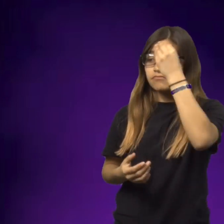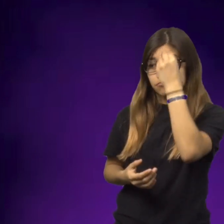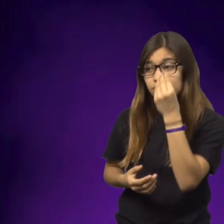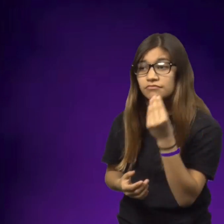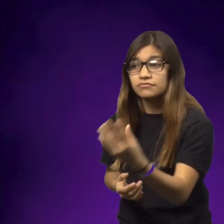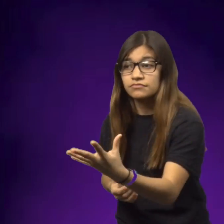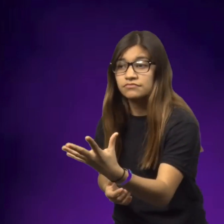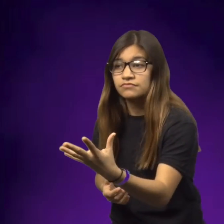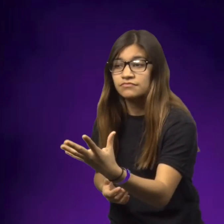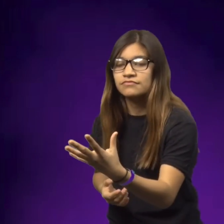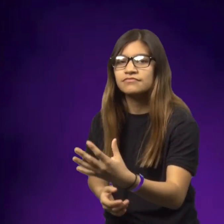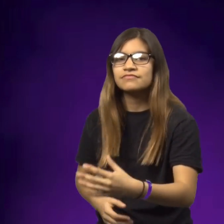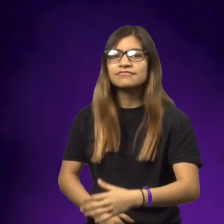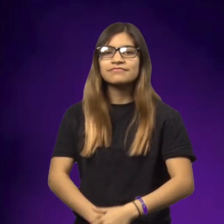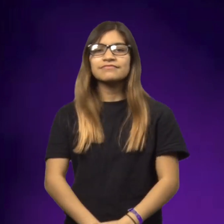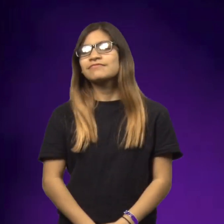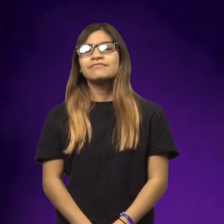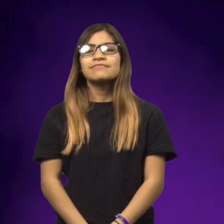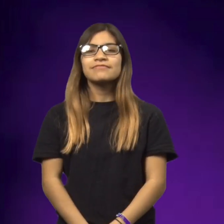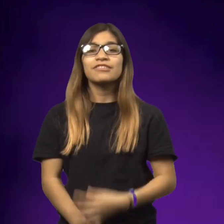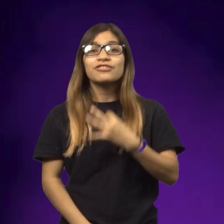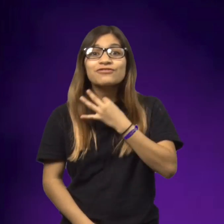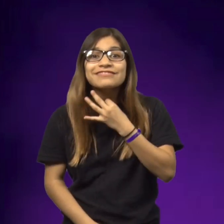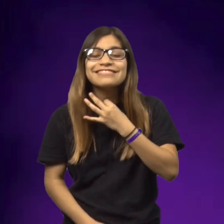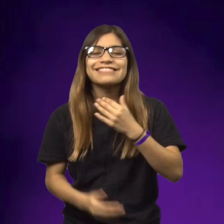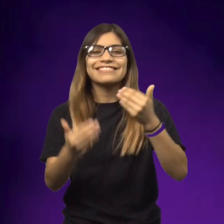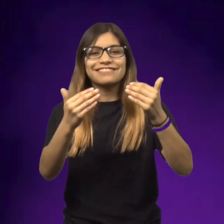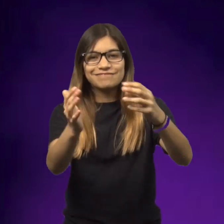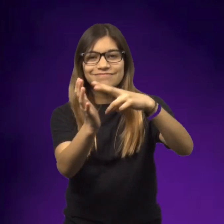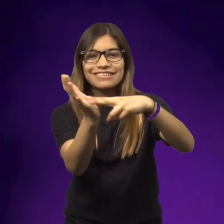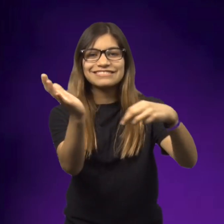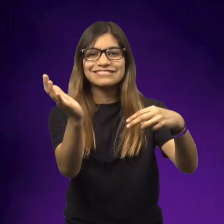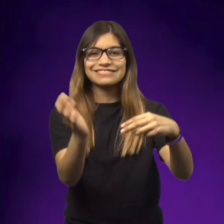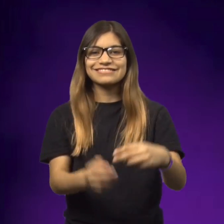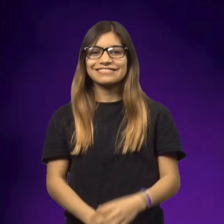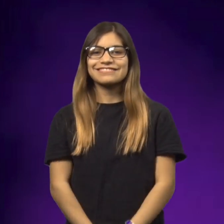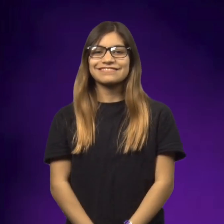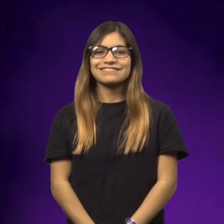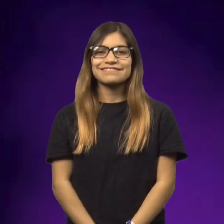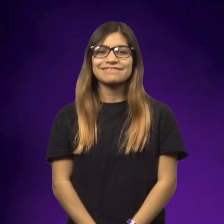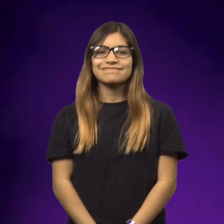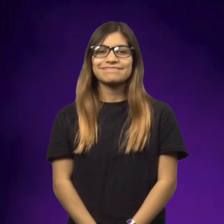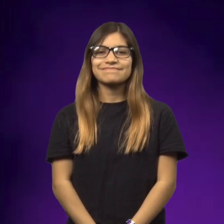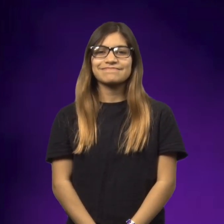And her Dad said, okay, I'll tell you. If you're curious to know what happens, go ahead and read.